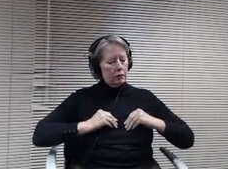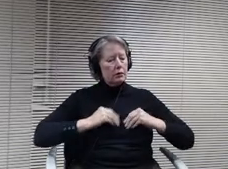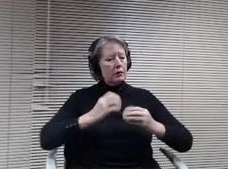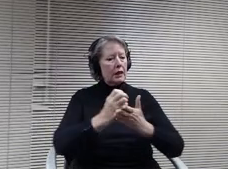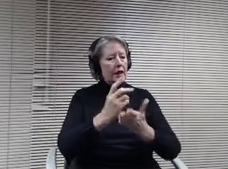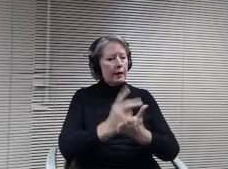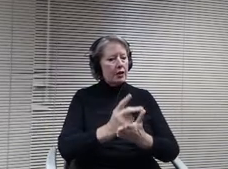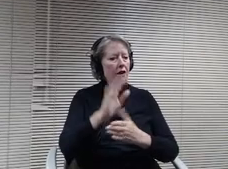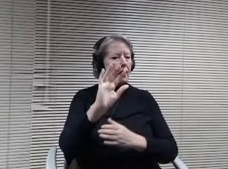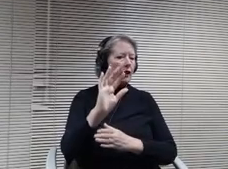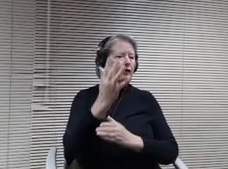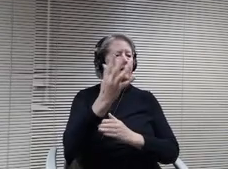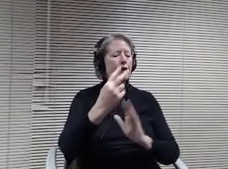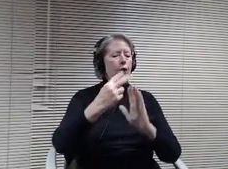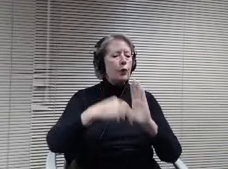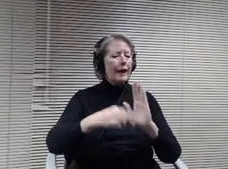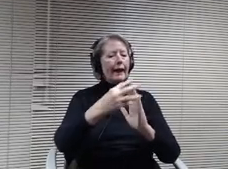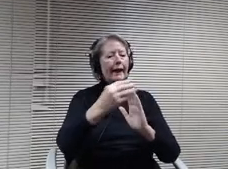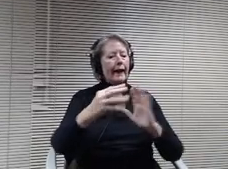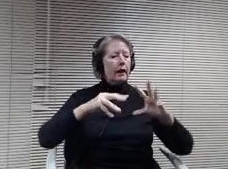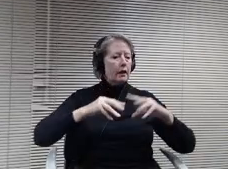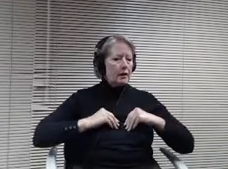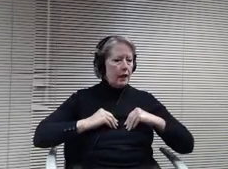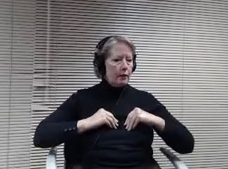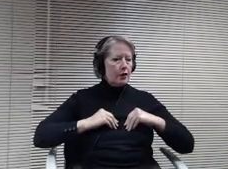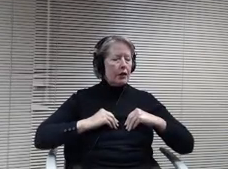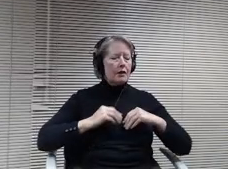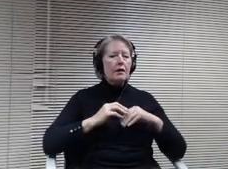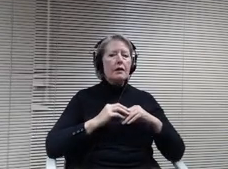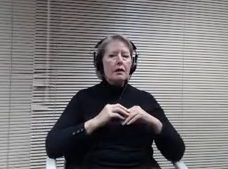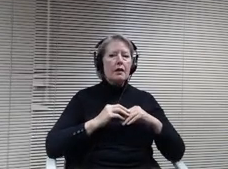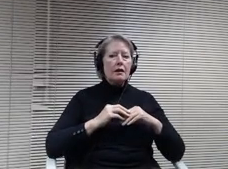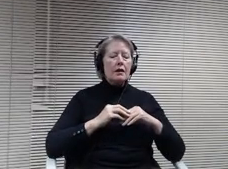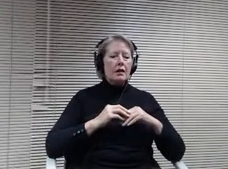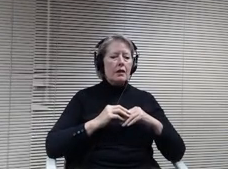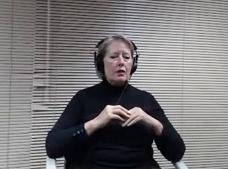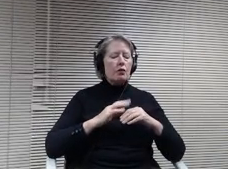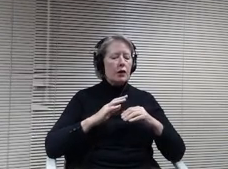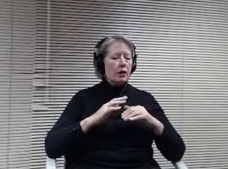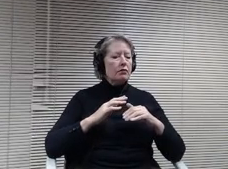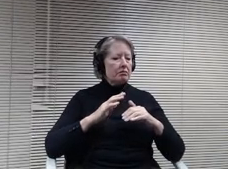think we will proceed like we have in the past. We will bring